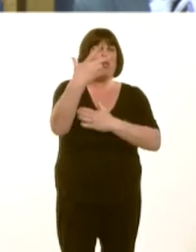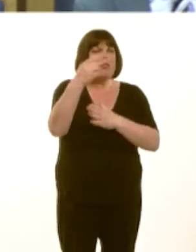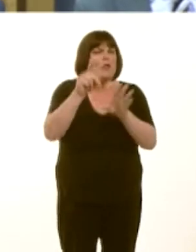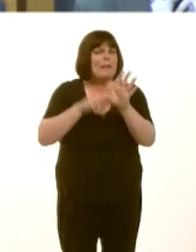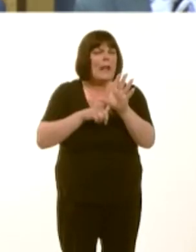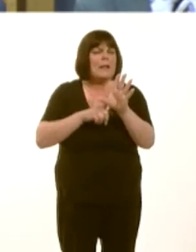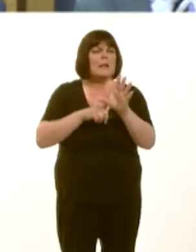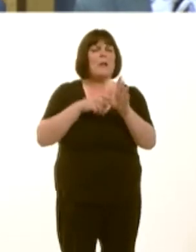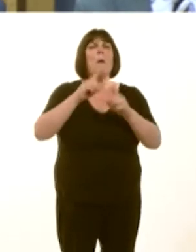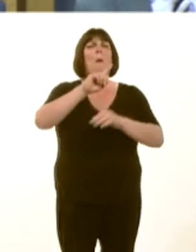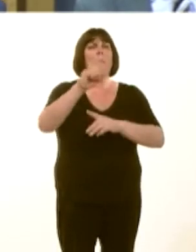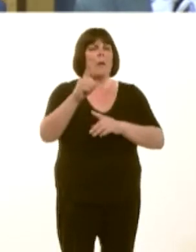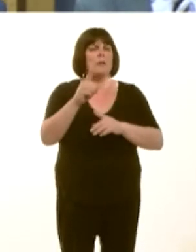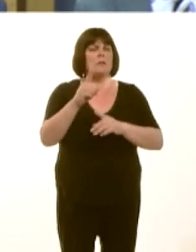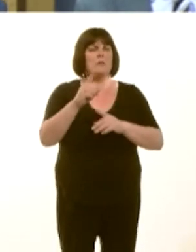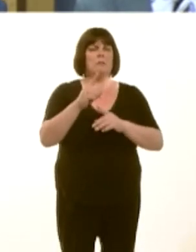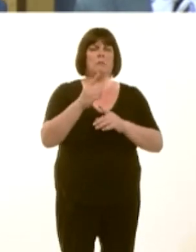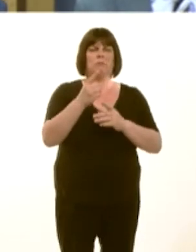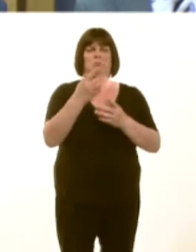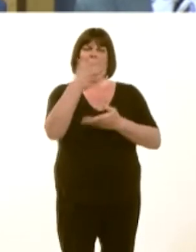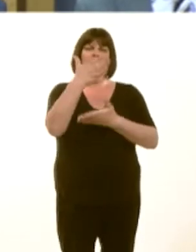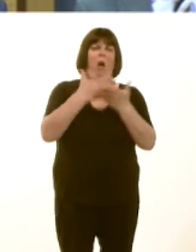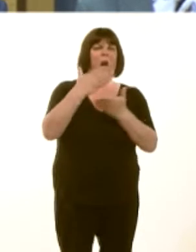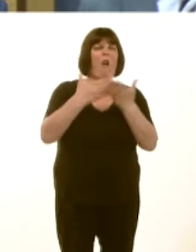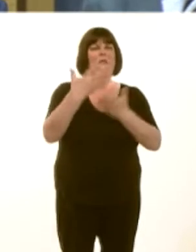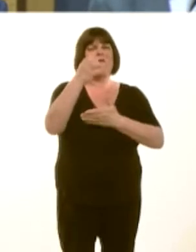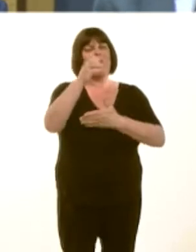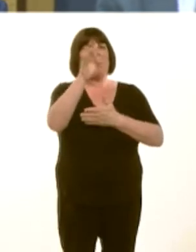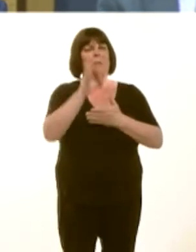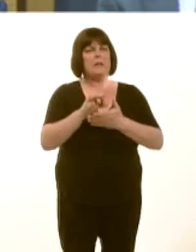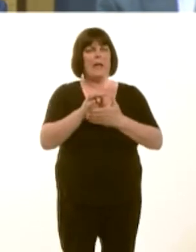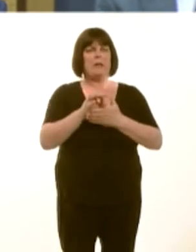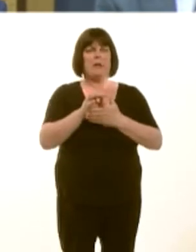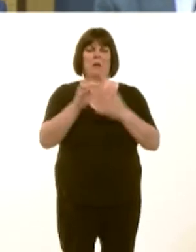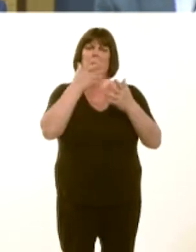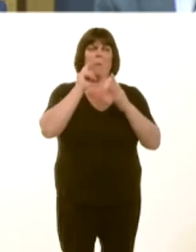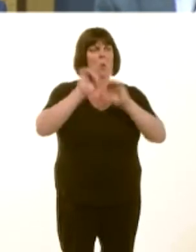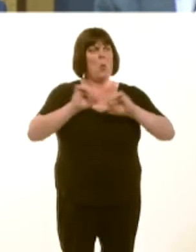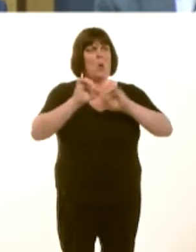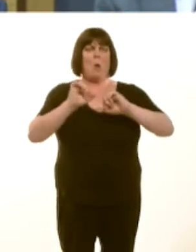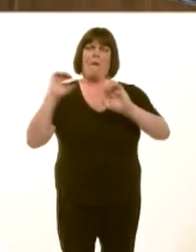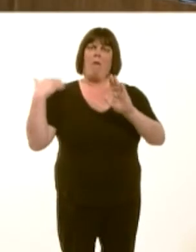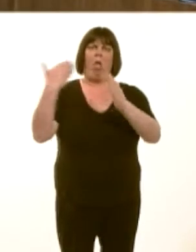50 per centófewer than halfóare actually being addressed within a six-month period. Now, clearly, that is unacceptable.